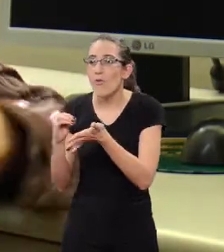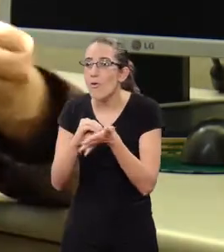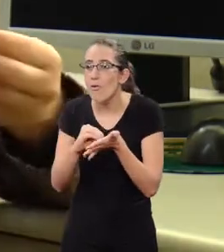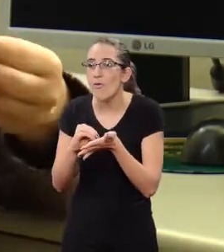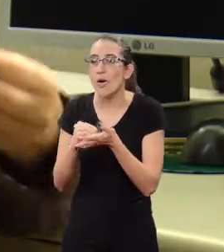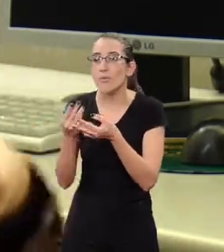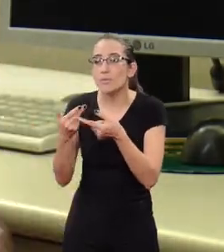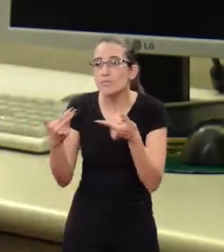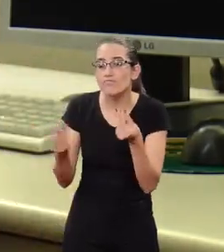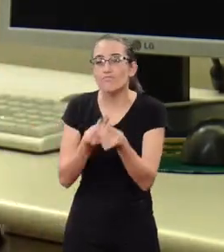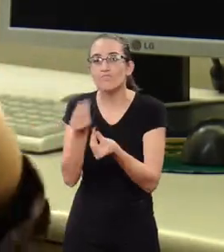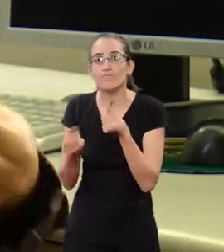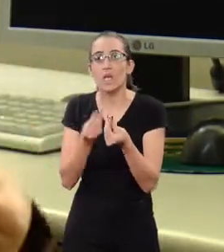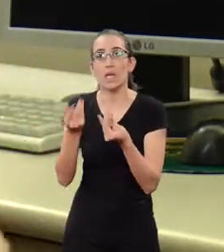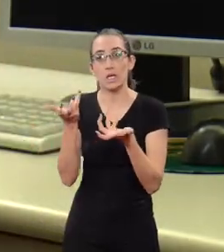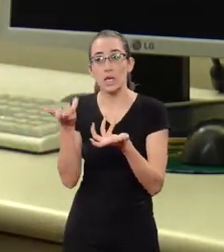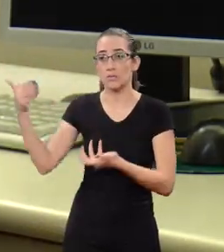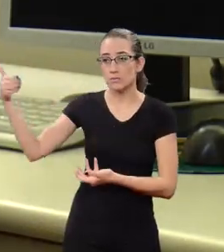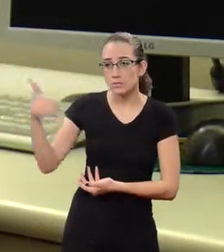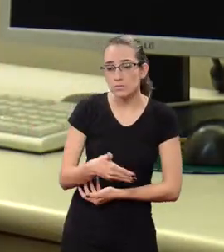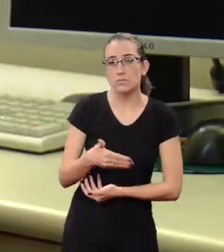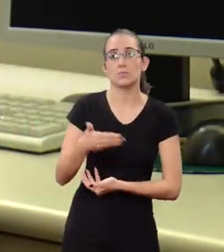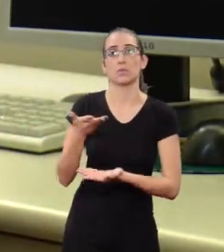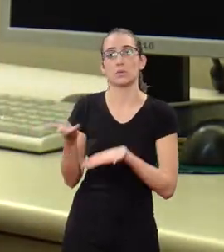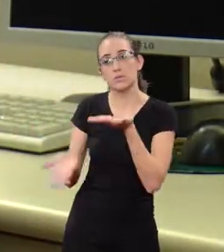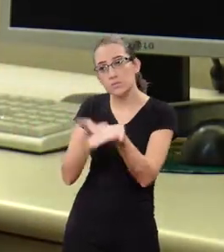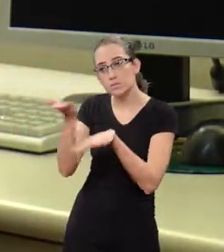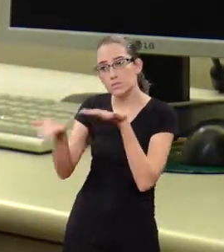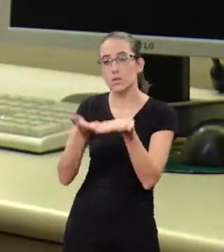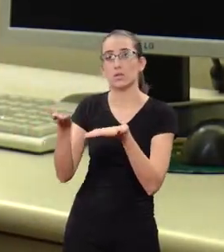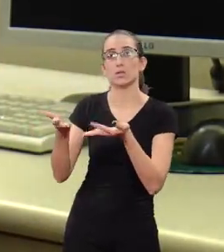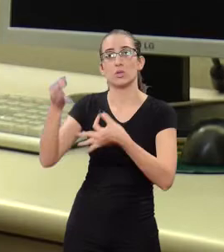seeking free legal assistance